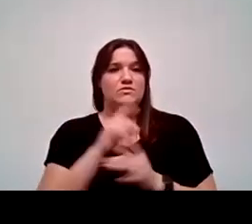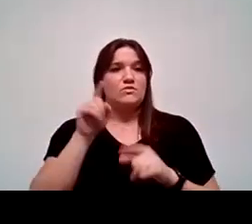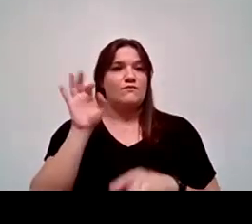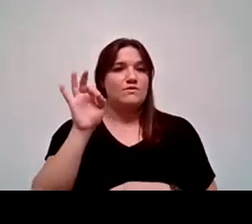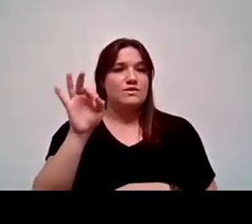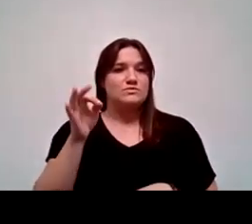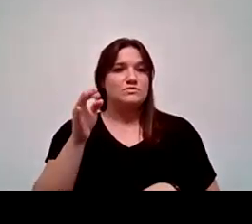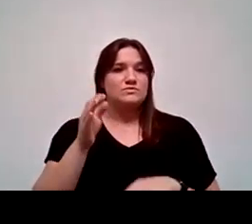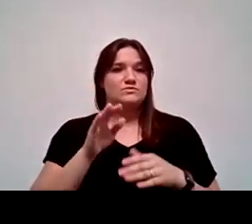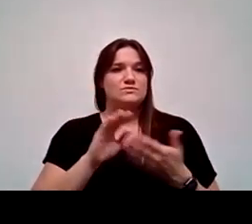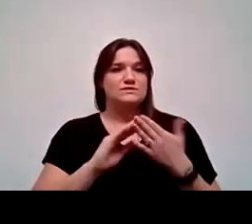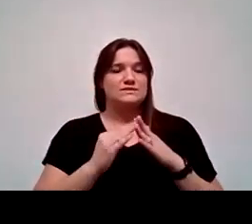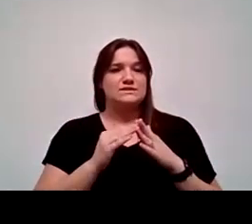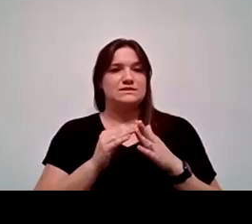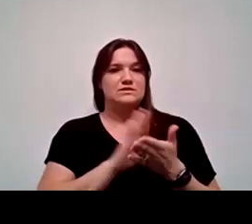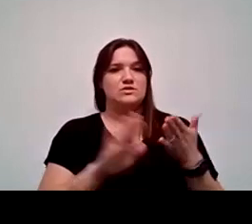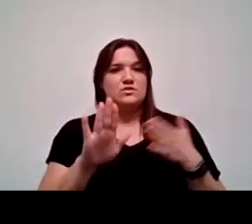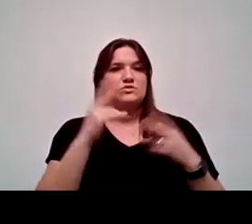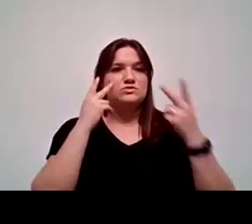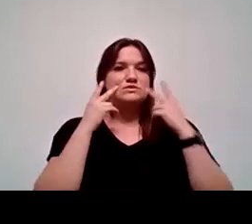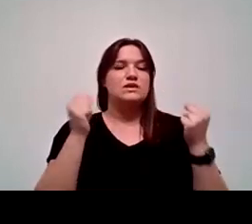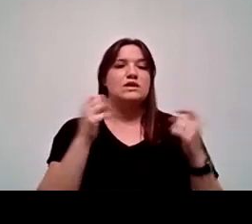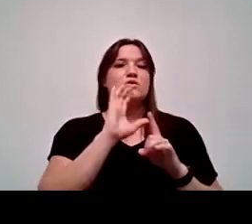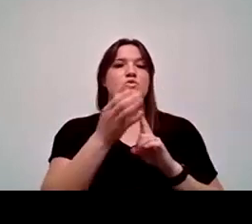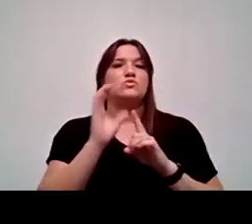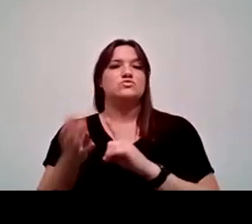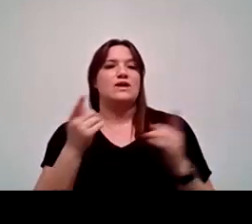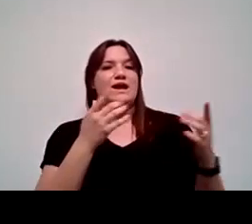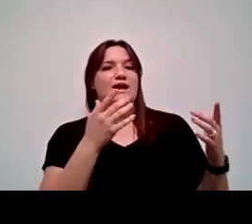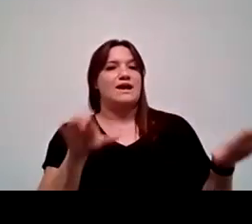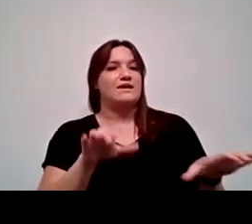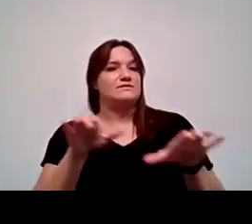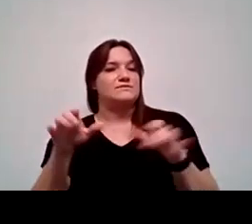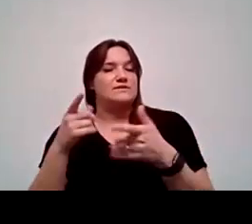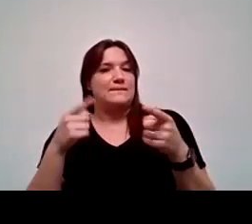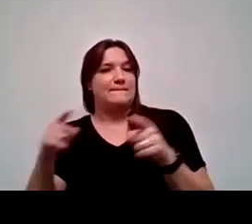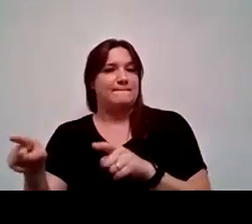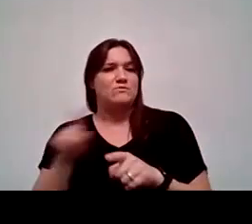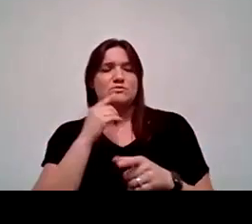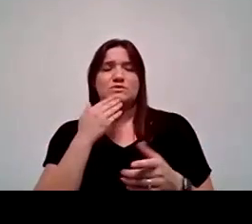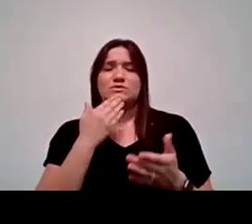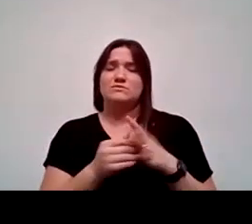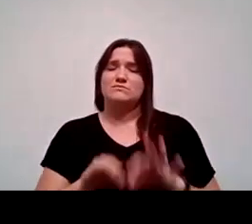on the Fresno City campus, you'll find a lot of cultural activities. And I think those are very important to serving this as an HSI.